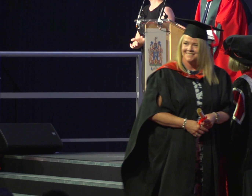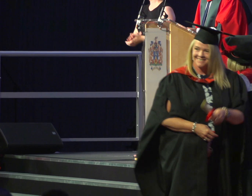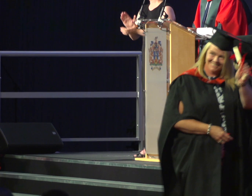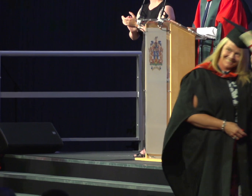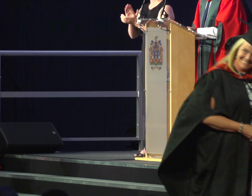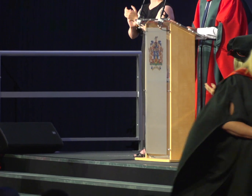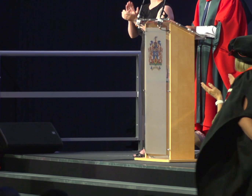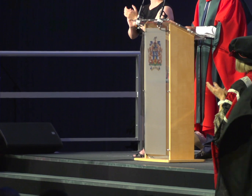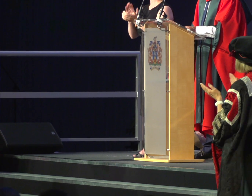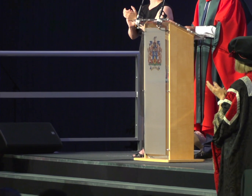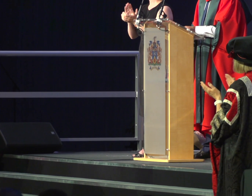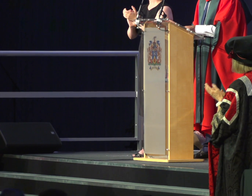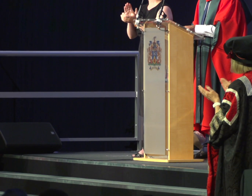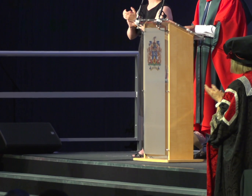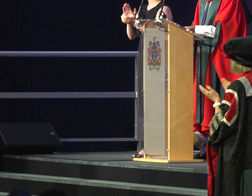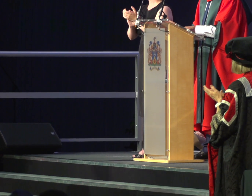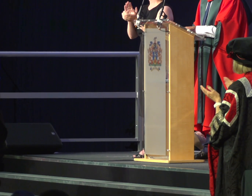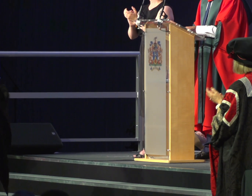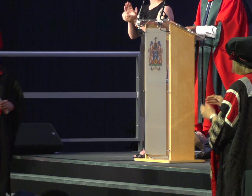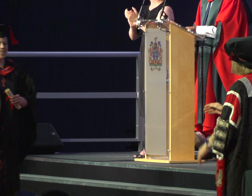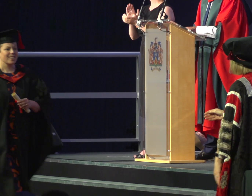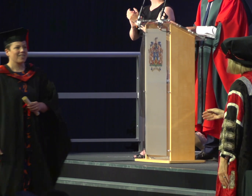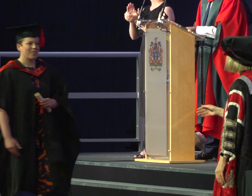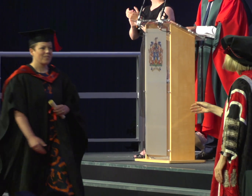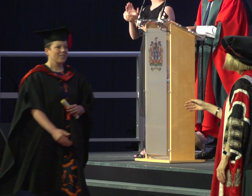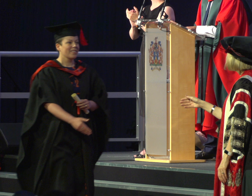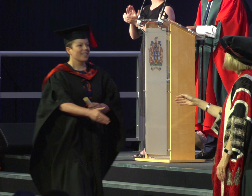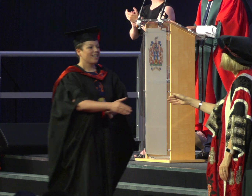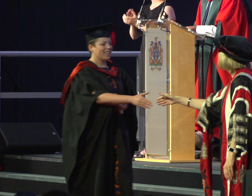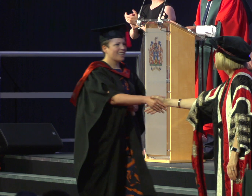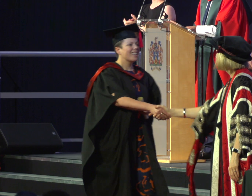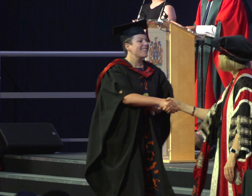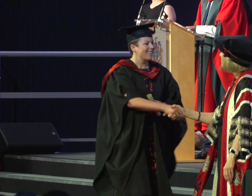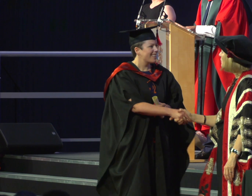And with the University Prize